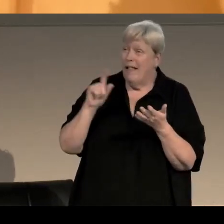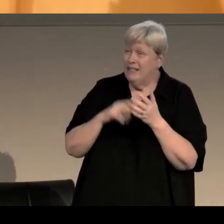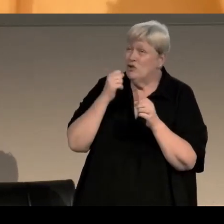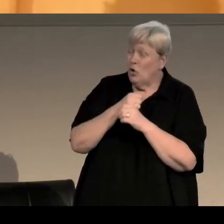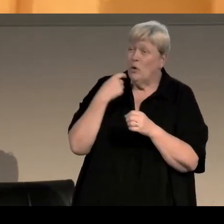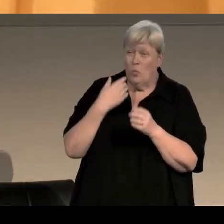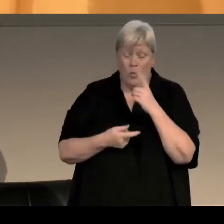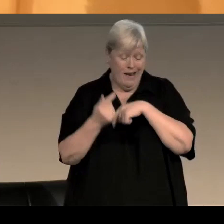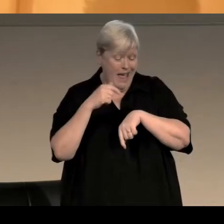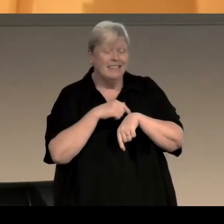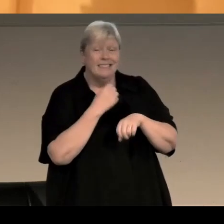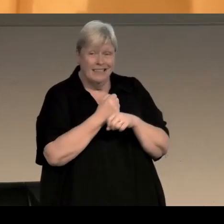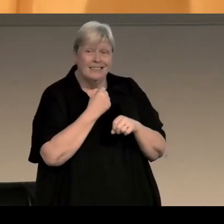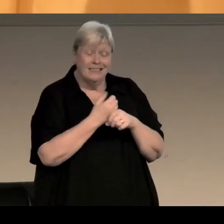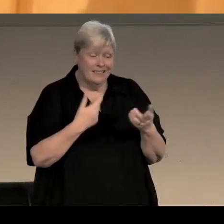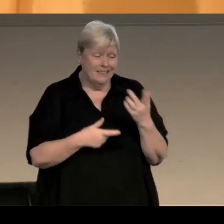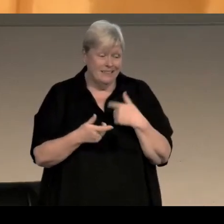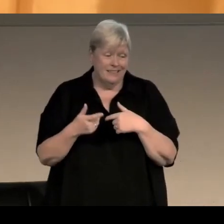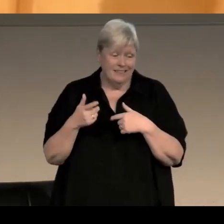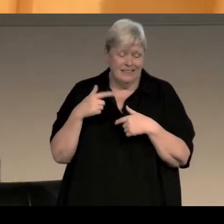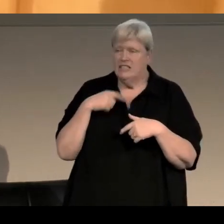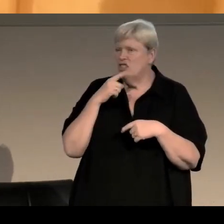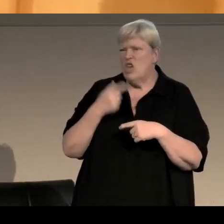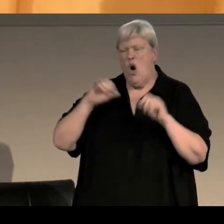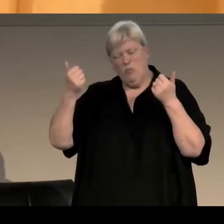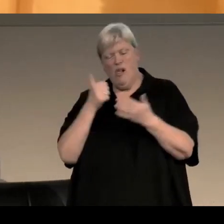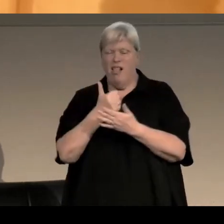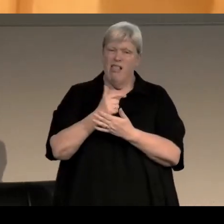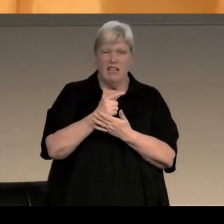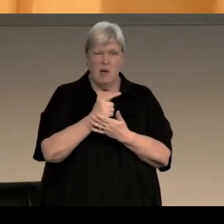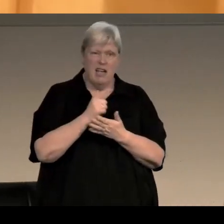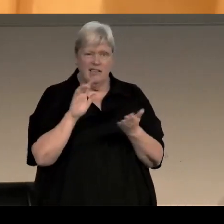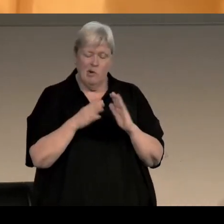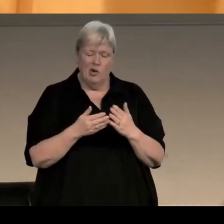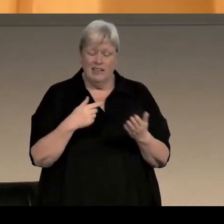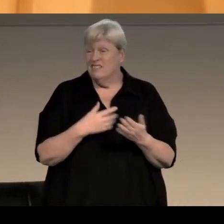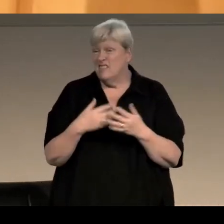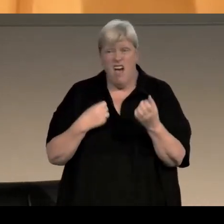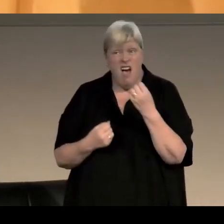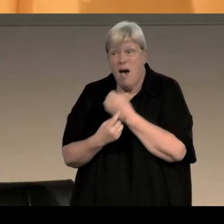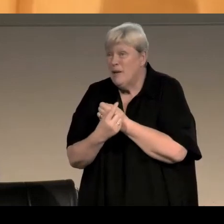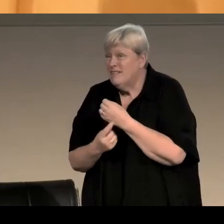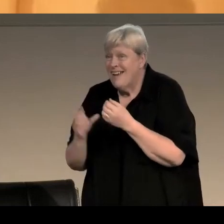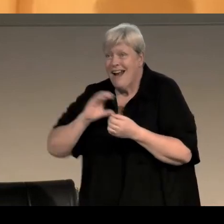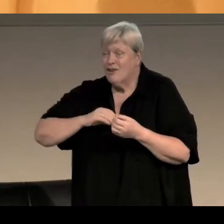I didn't sit there determined to write you know the sort of great lesbian pioneering novel, she just - I mean that was the way that the character emerged,